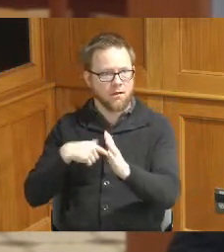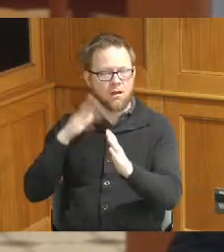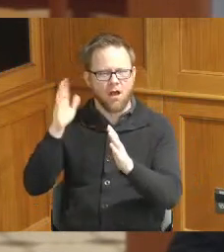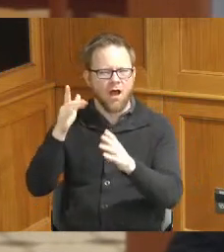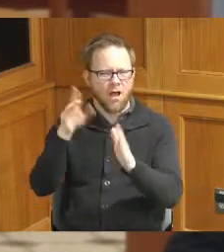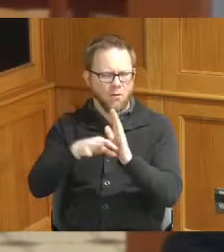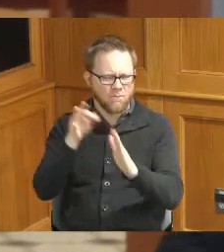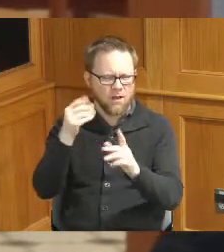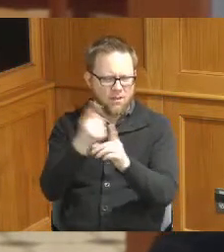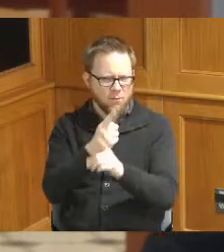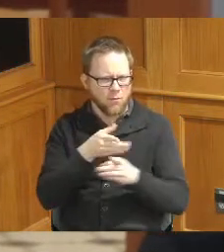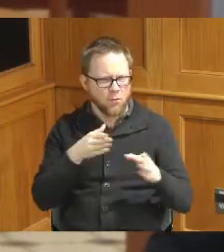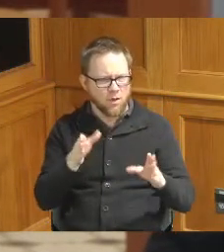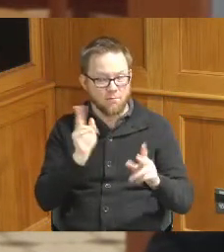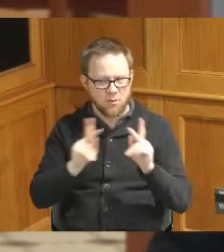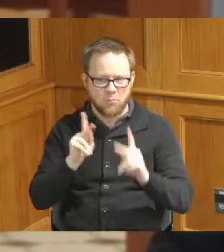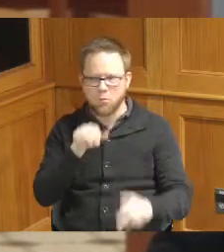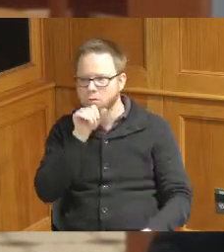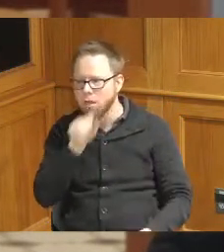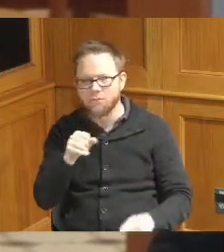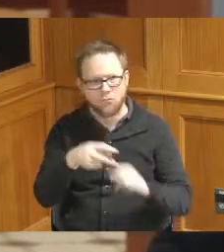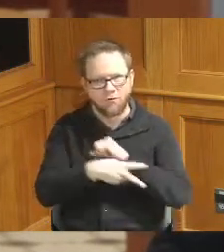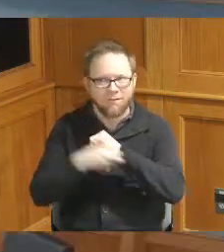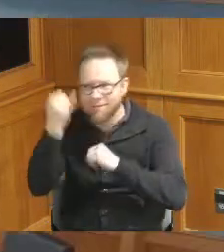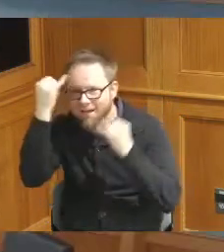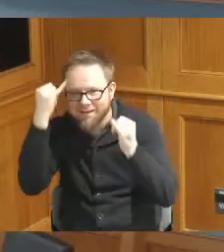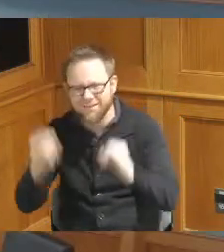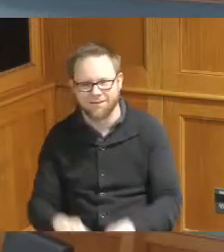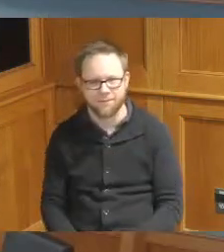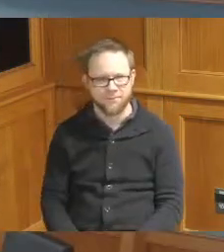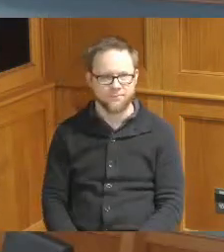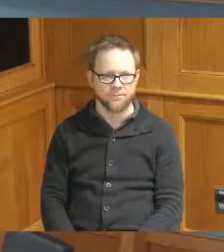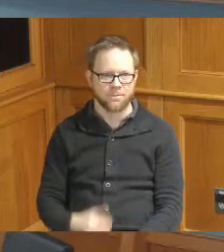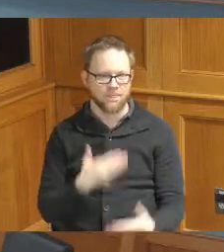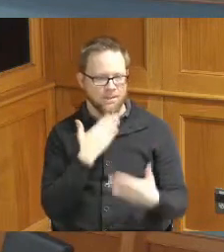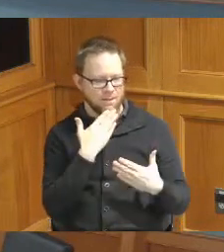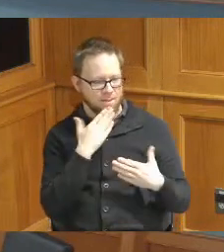way to do that because people love to steal ideals in this country too thank you for your comments